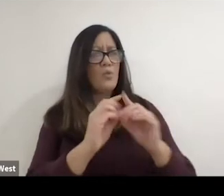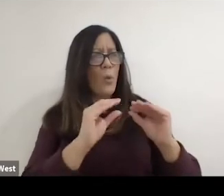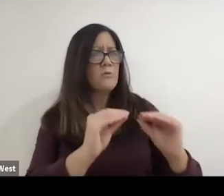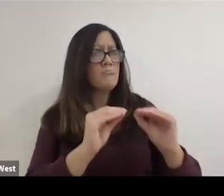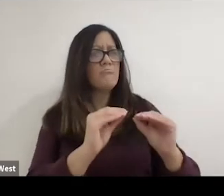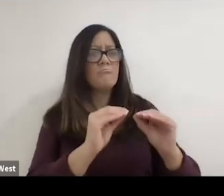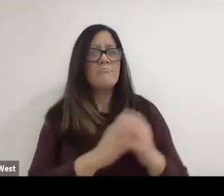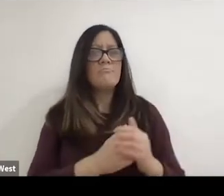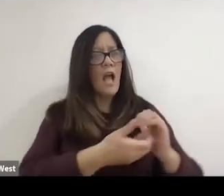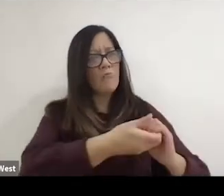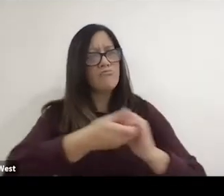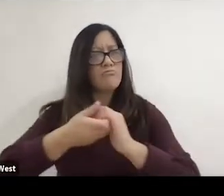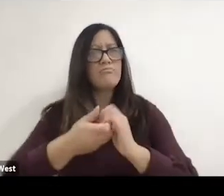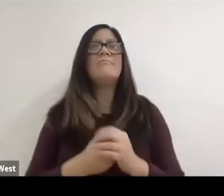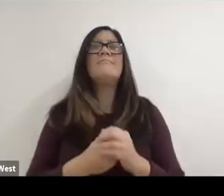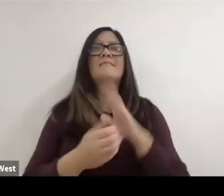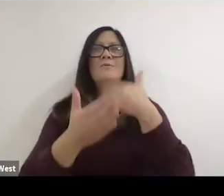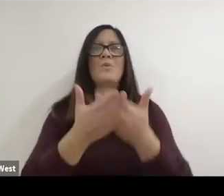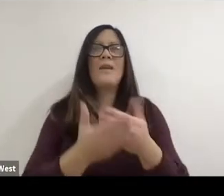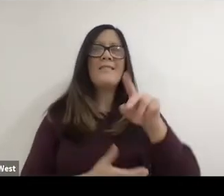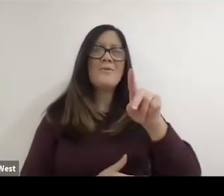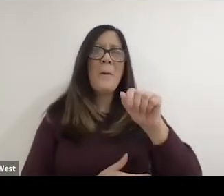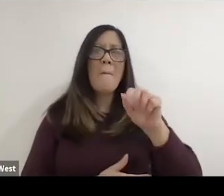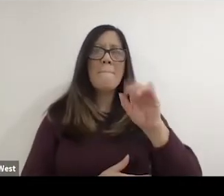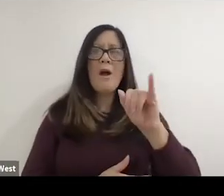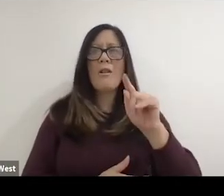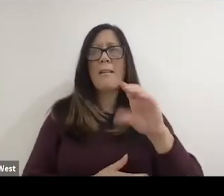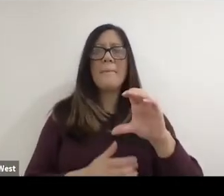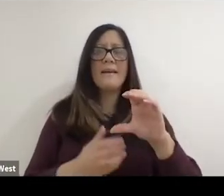being the Paralympic Games. So that's a little snapshot in terms of some of that trajectory,